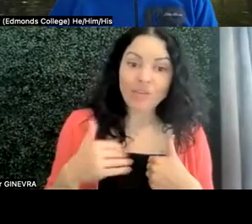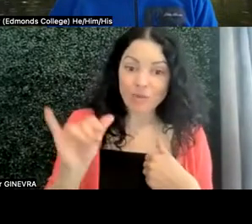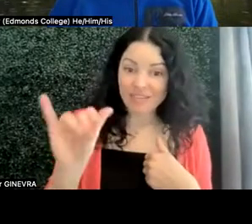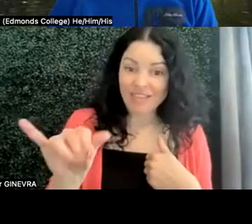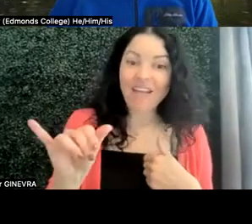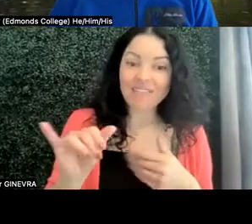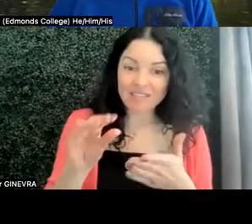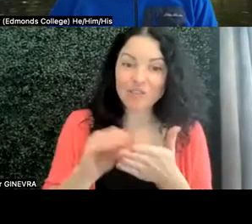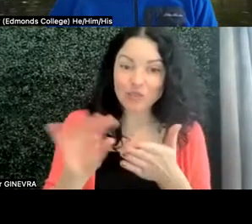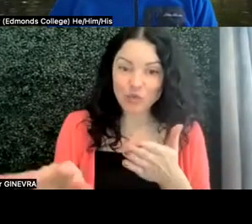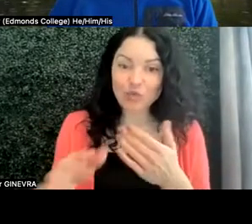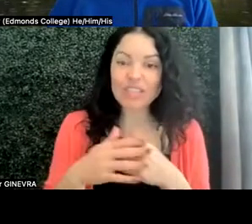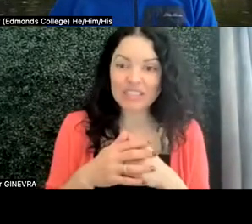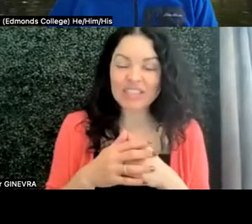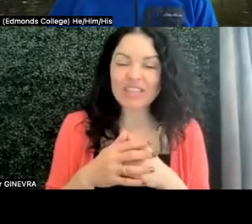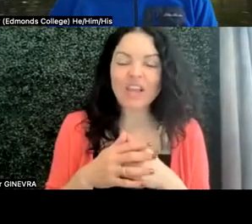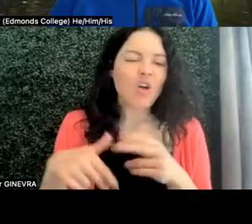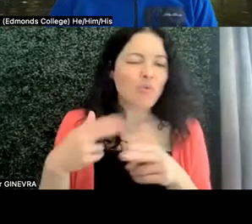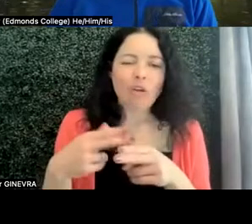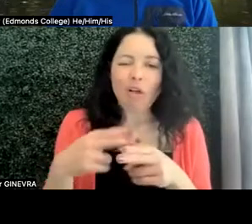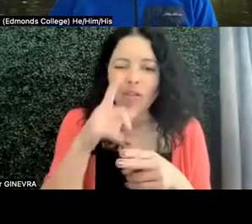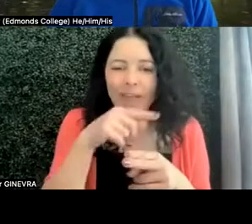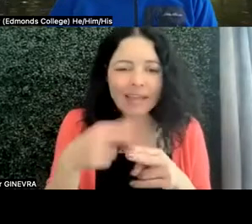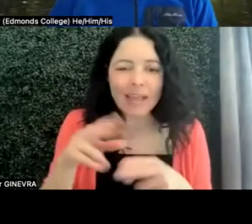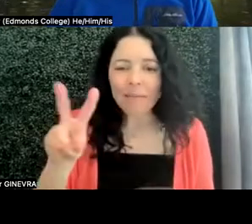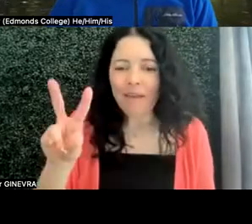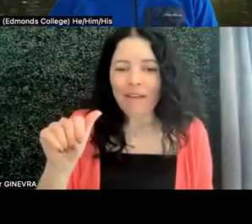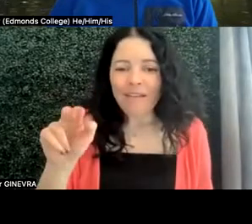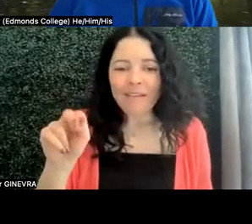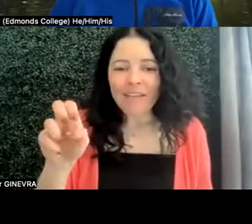I'm going to call her Vanessa, and she was a late diagnosis.